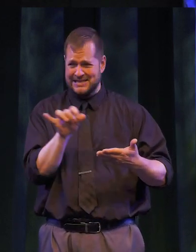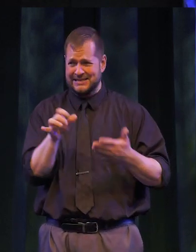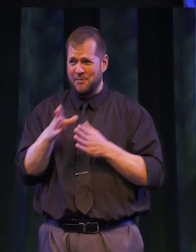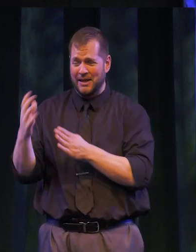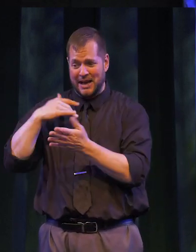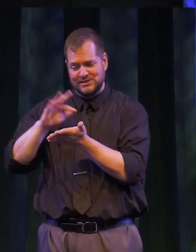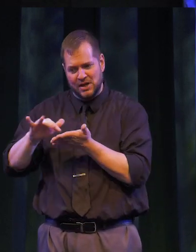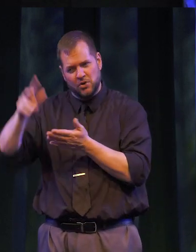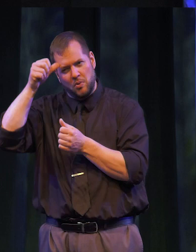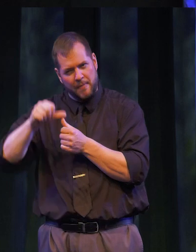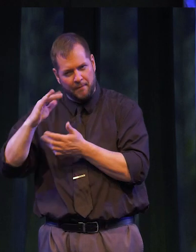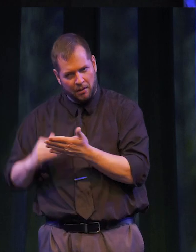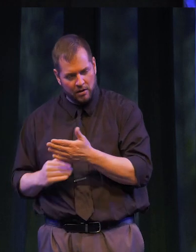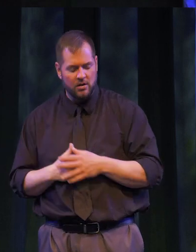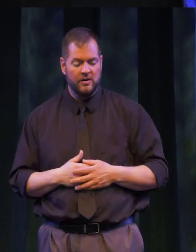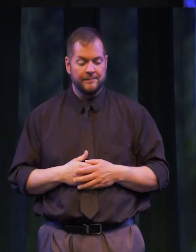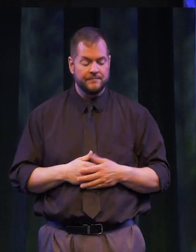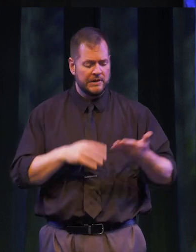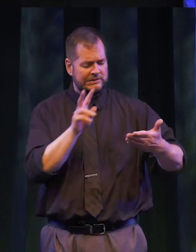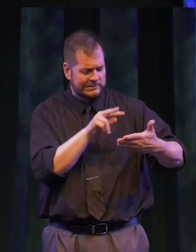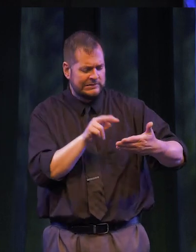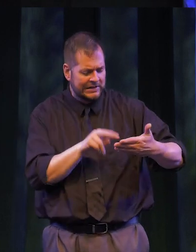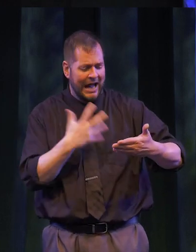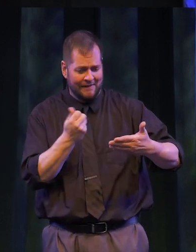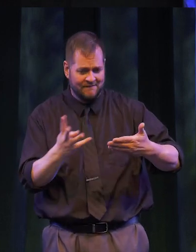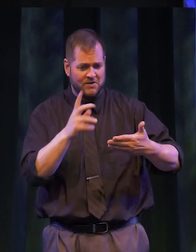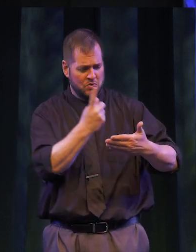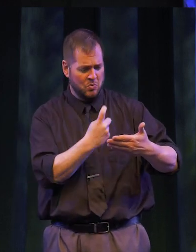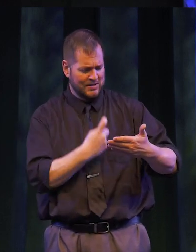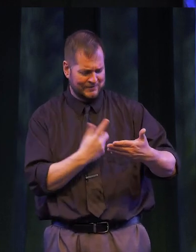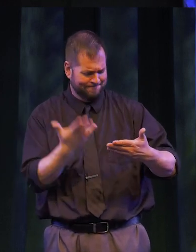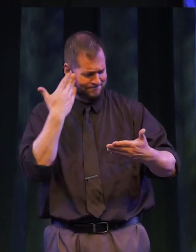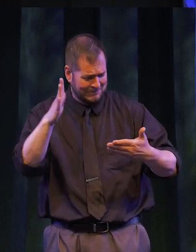remembered the subject matter. Routinely, after a few questions, and -- not being certain